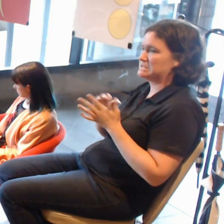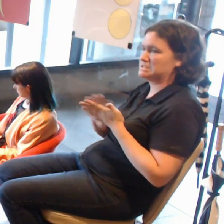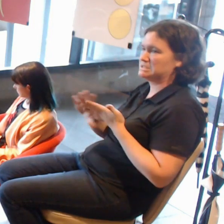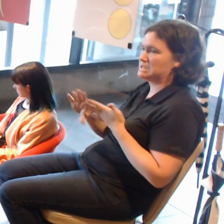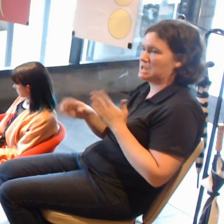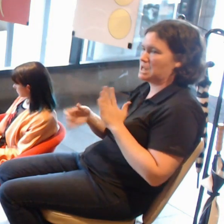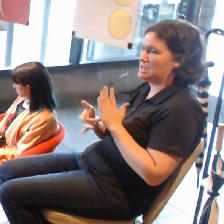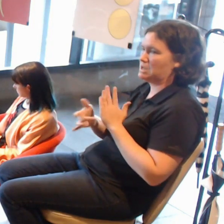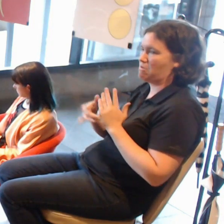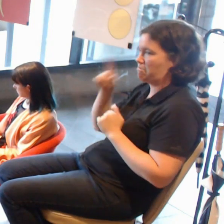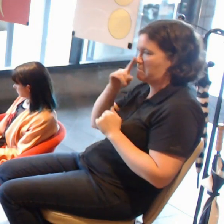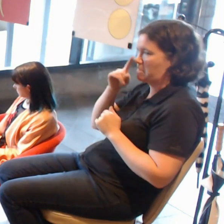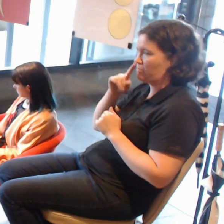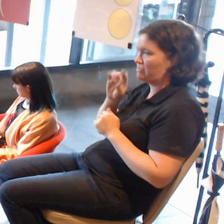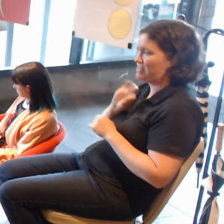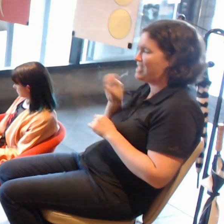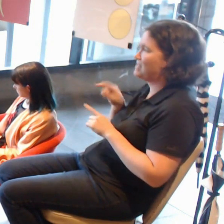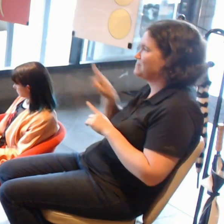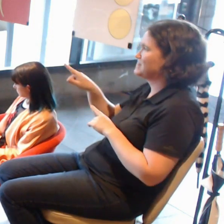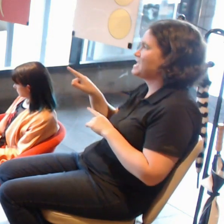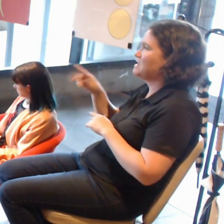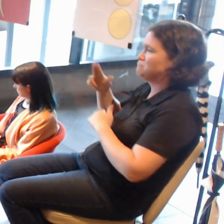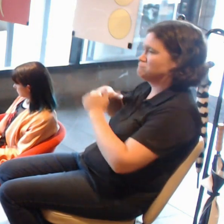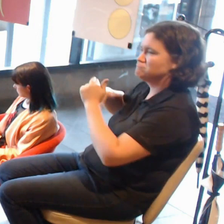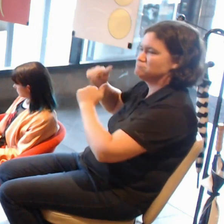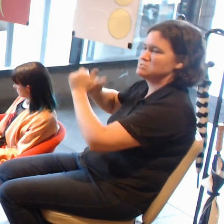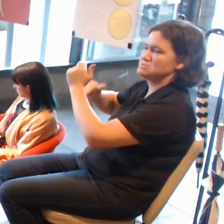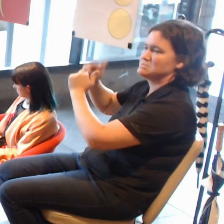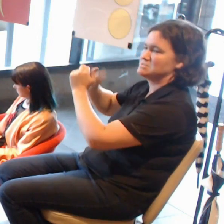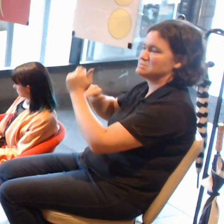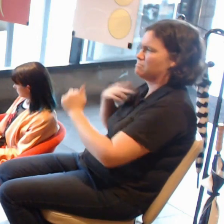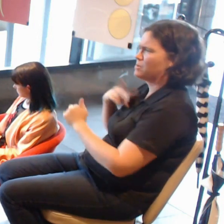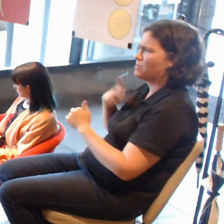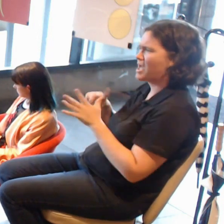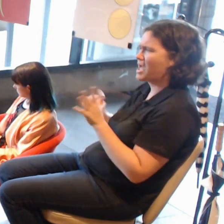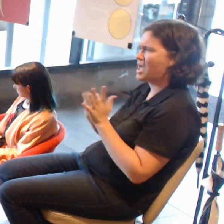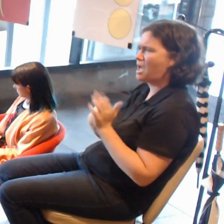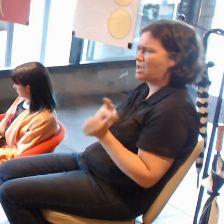But the reason AR is good for them is because they're kinaesthetic learners,